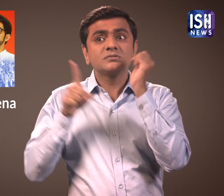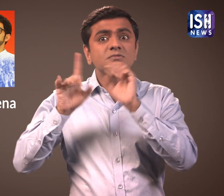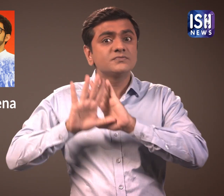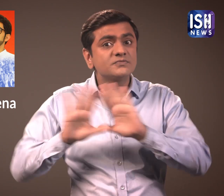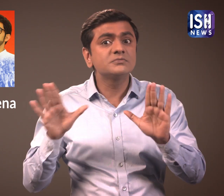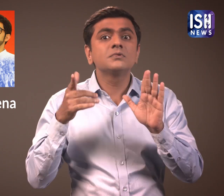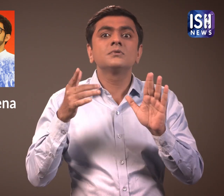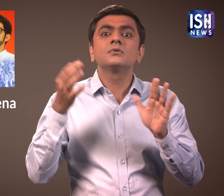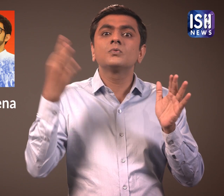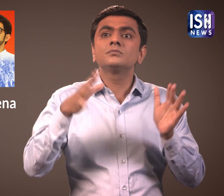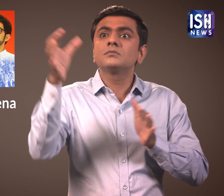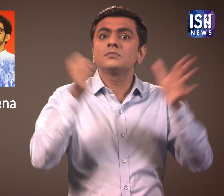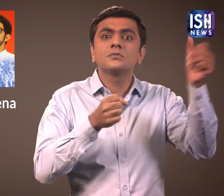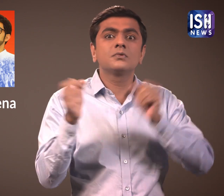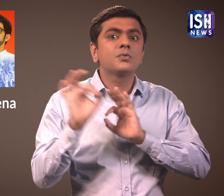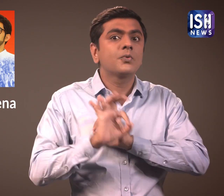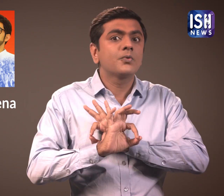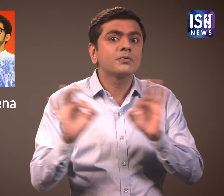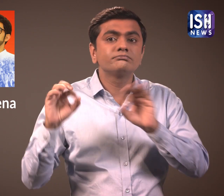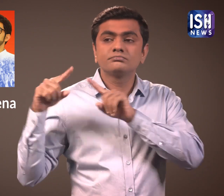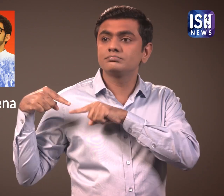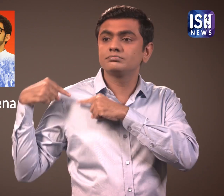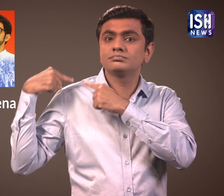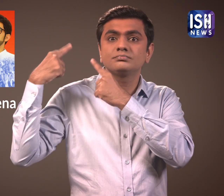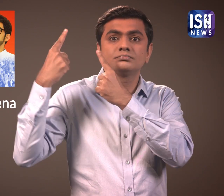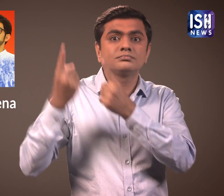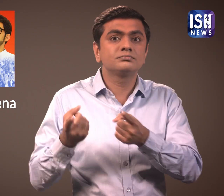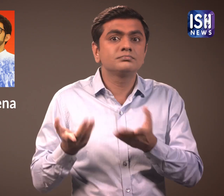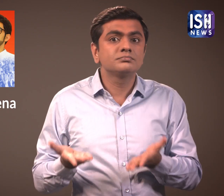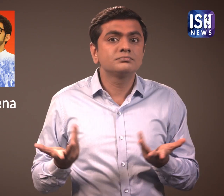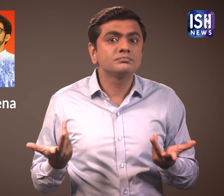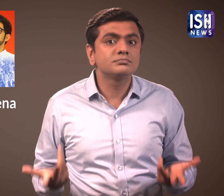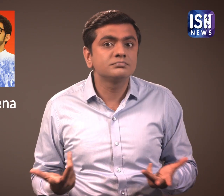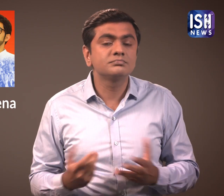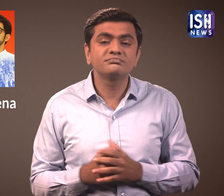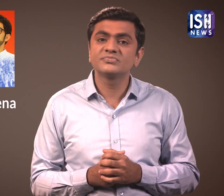Still nobody has been elected.